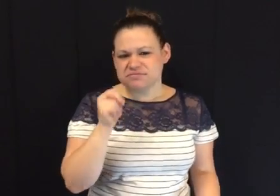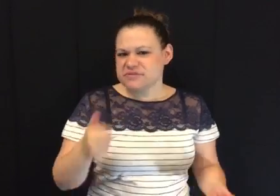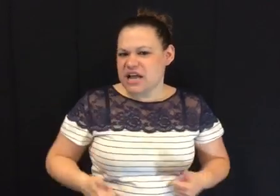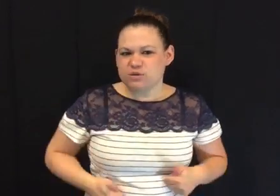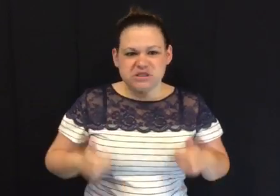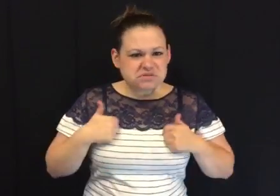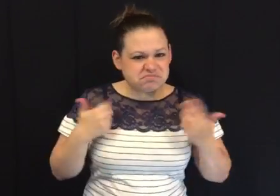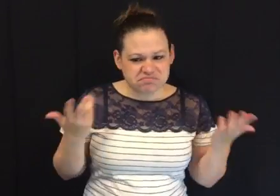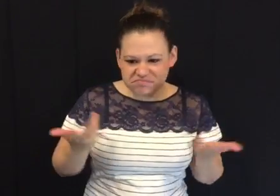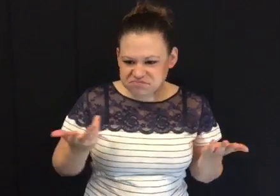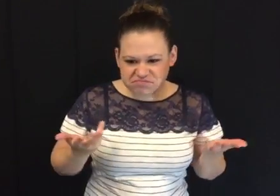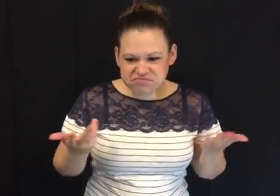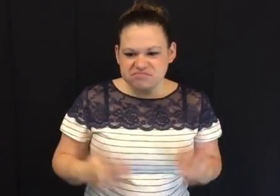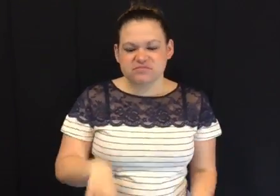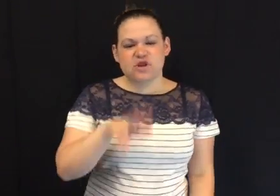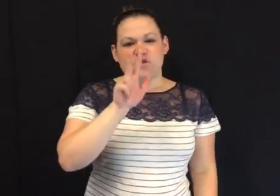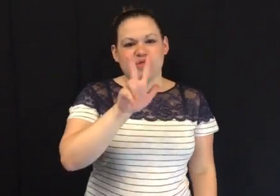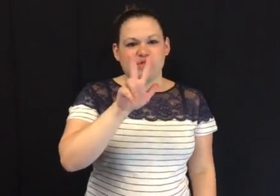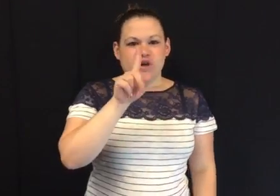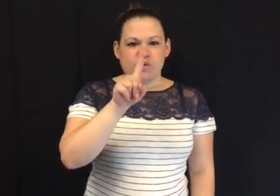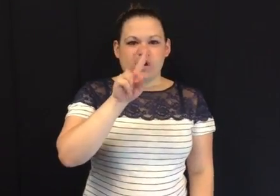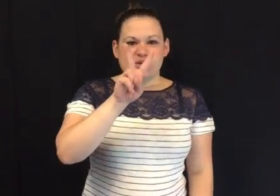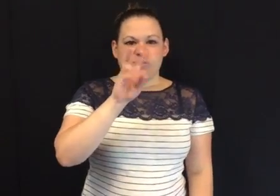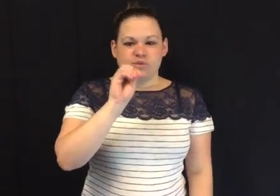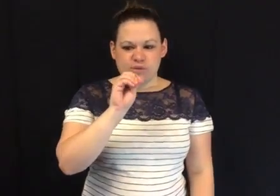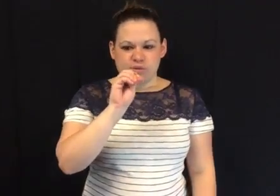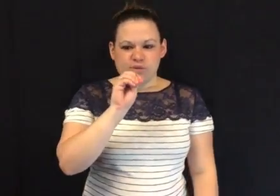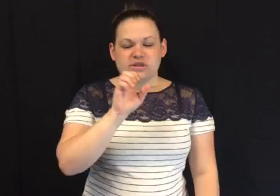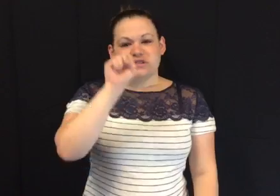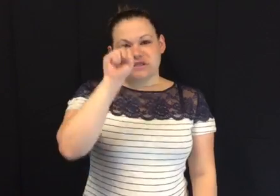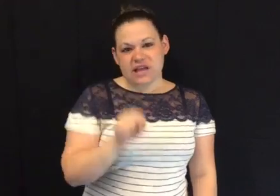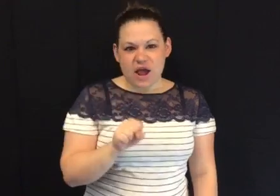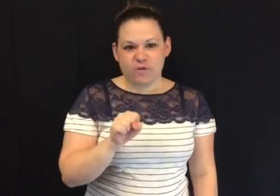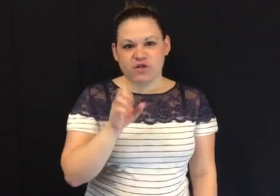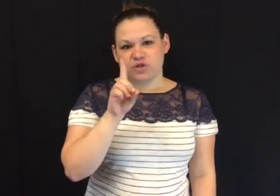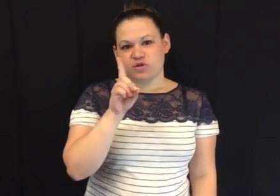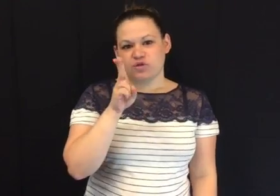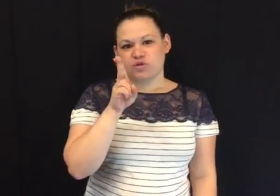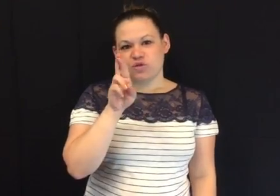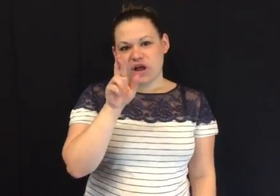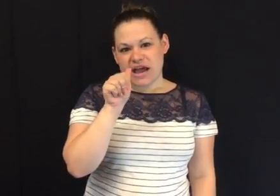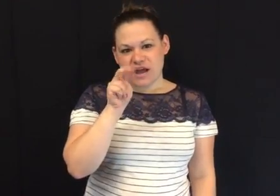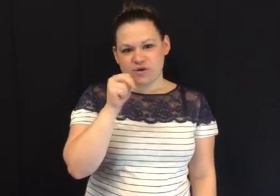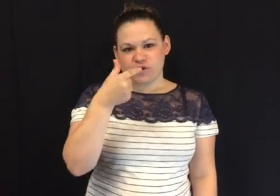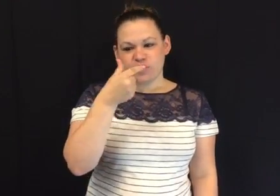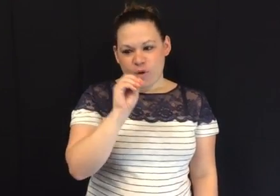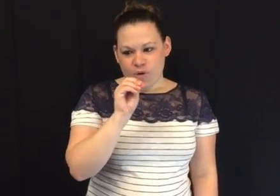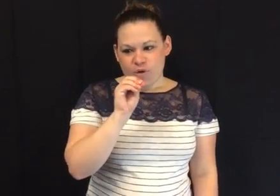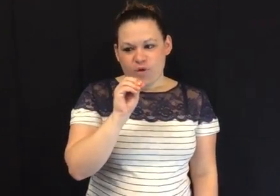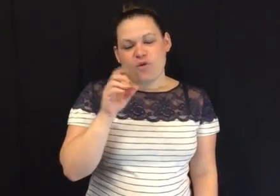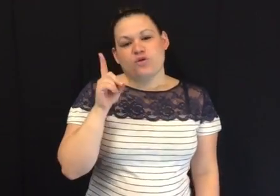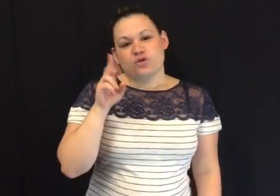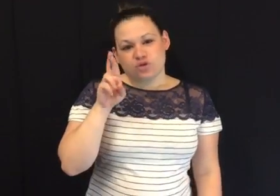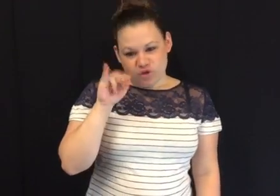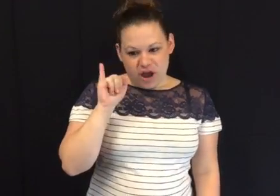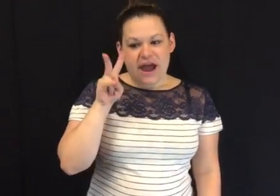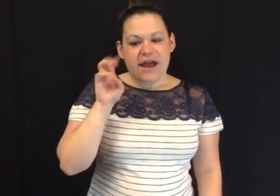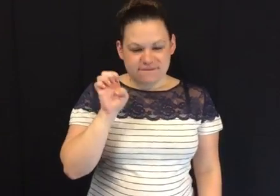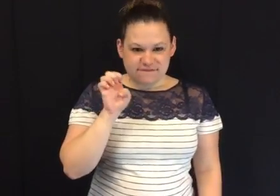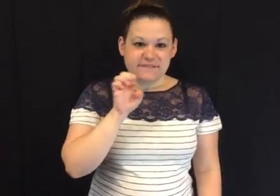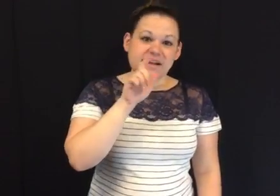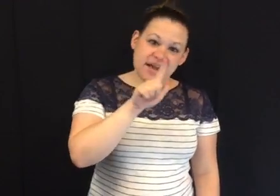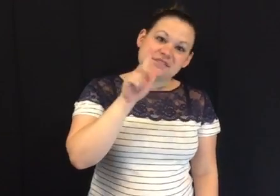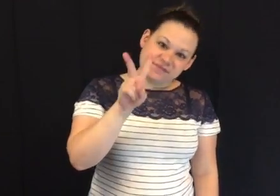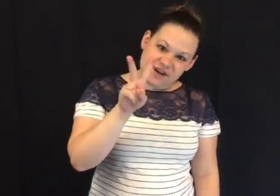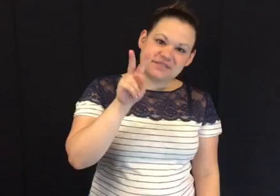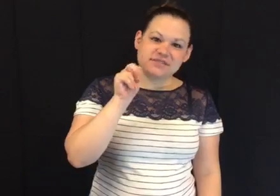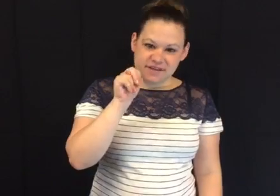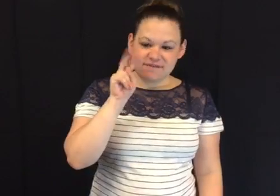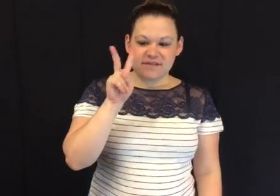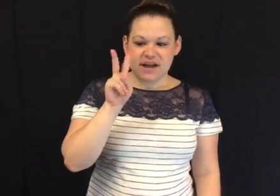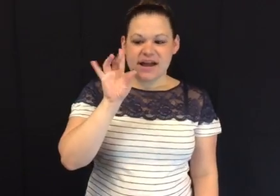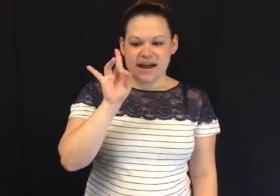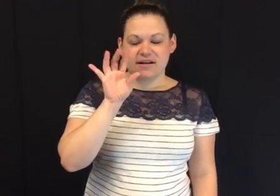3120 S. Durango Dr Ste 305B Las Vegas NV 89117